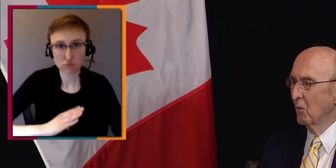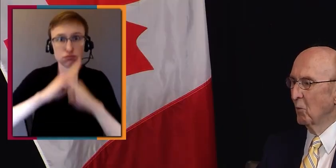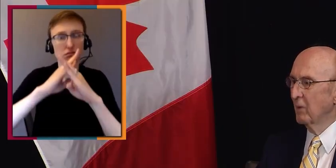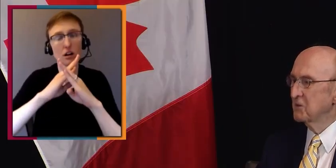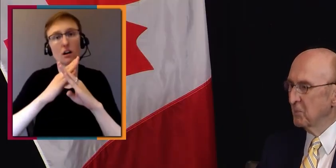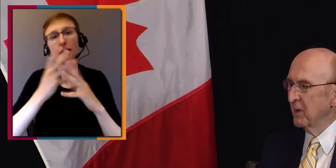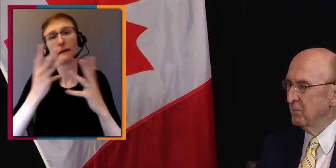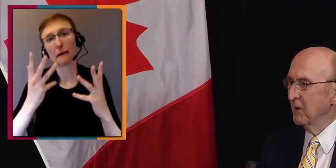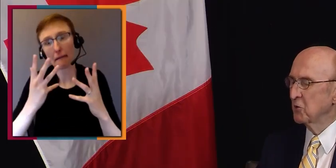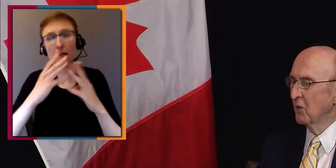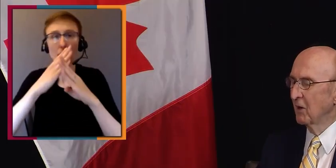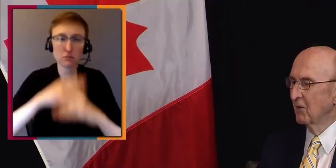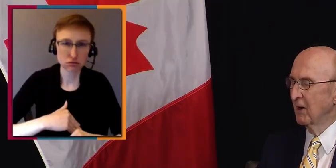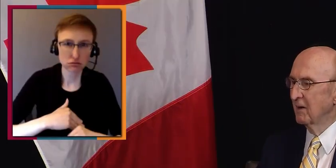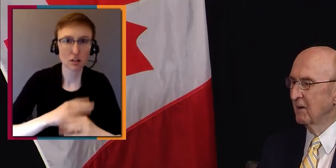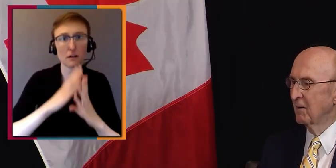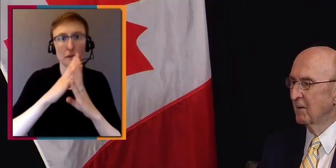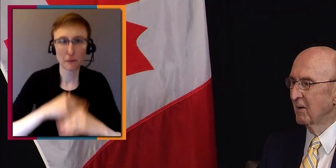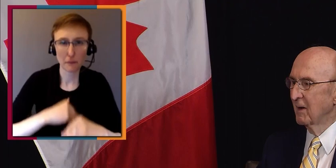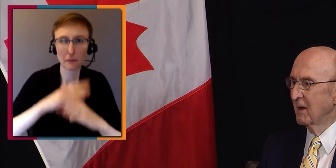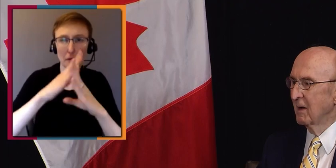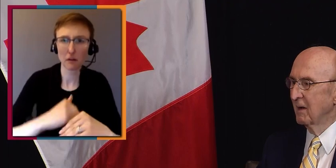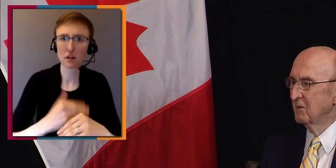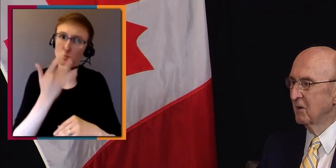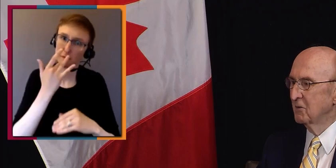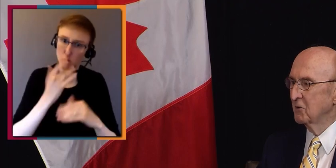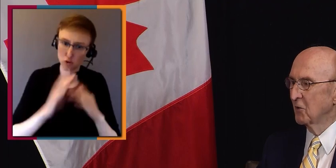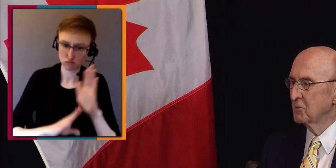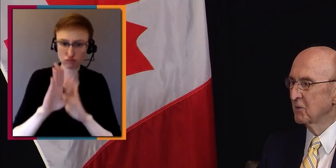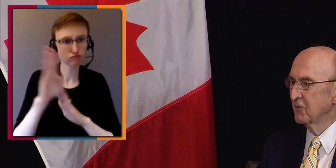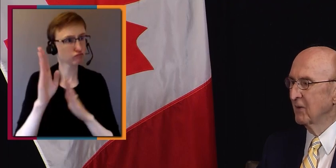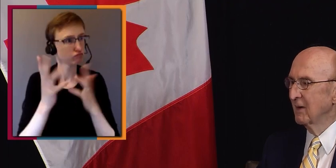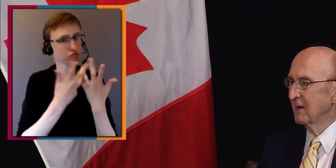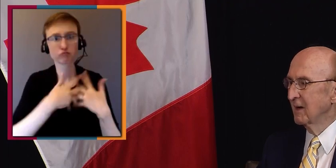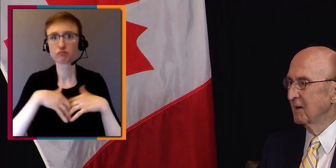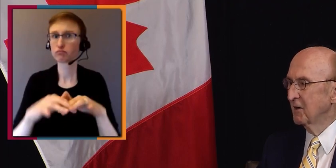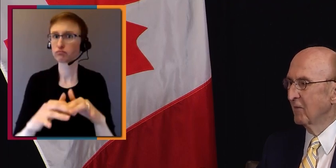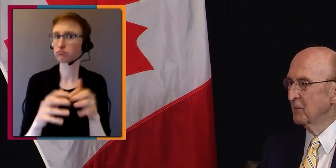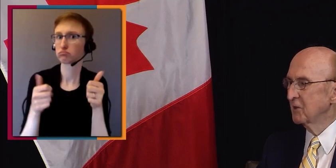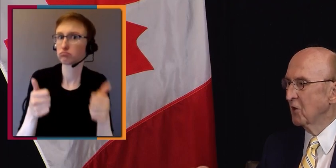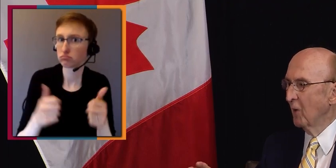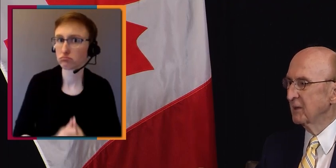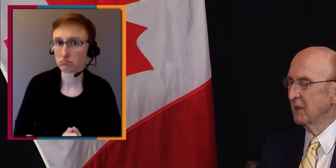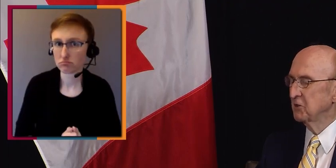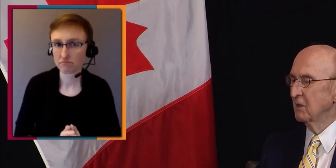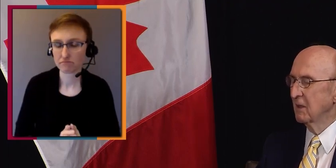What is the big picture here then, in terms of government accommodation?